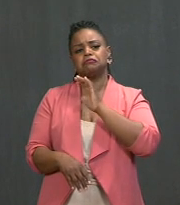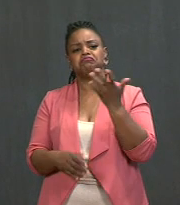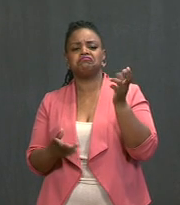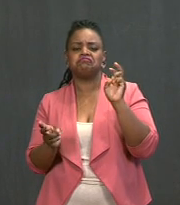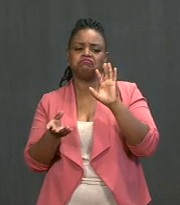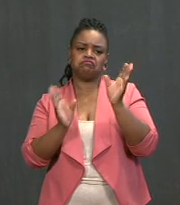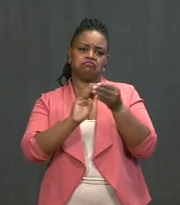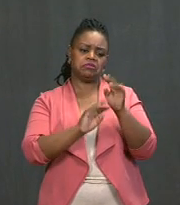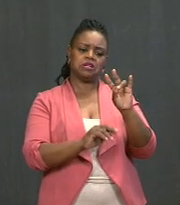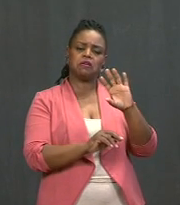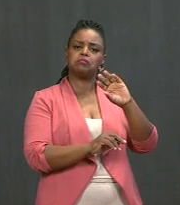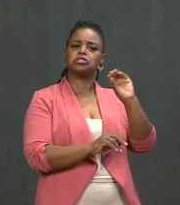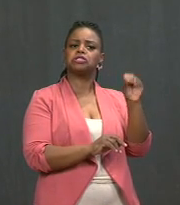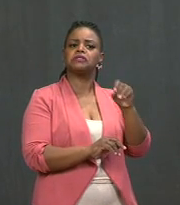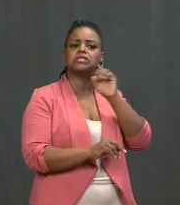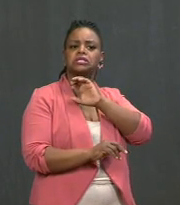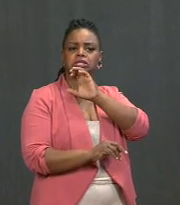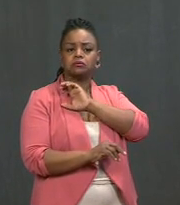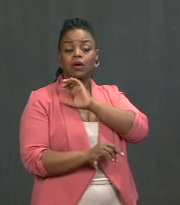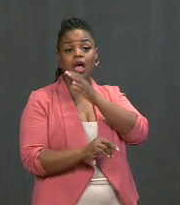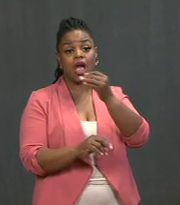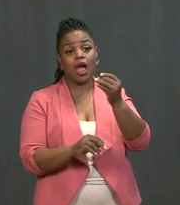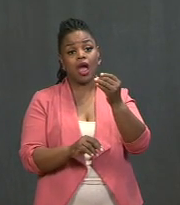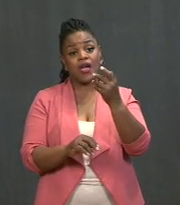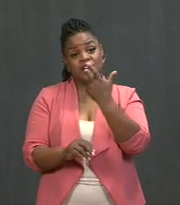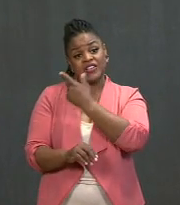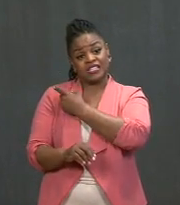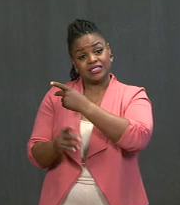of 90 percent of the public, it still isn't enough.